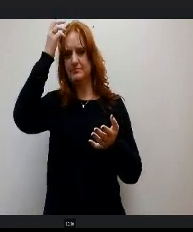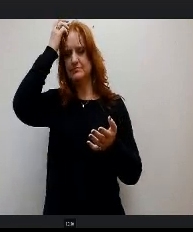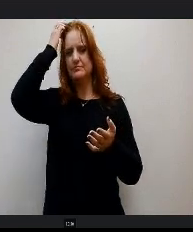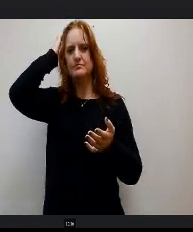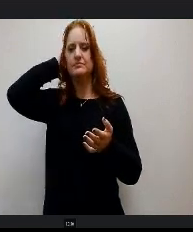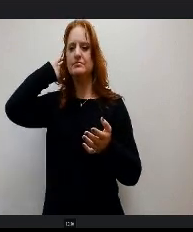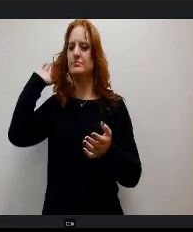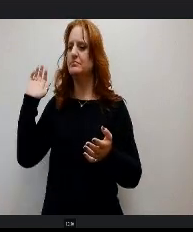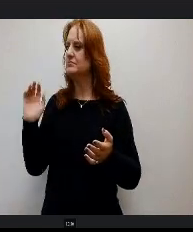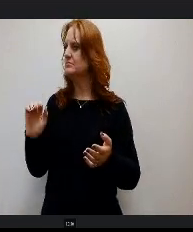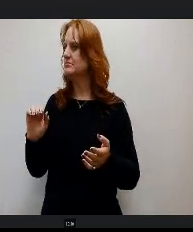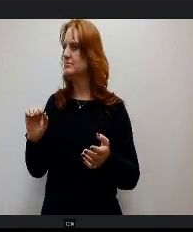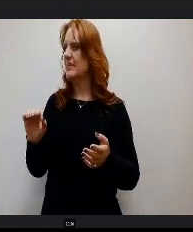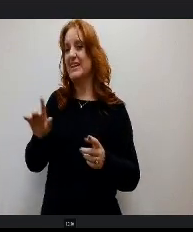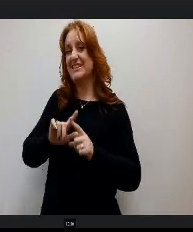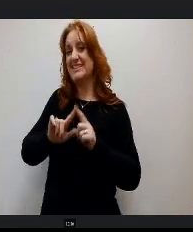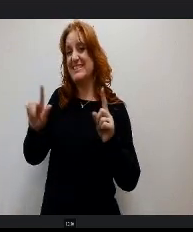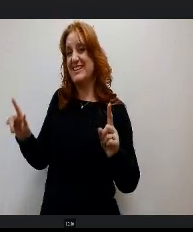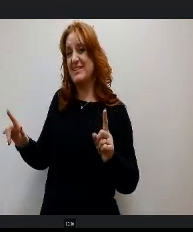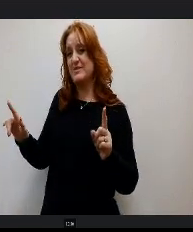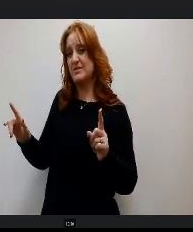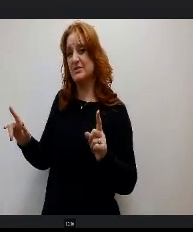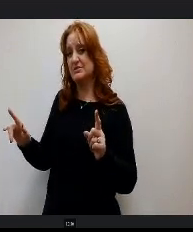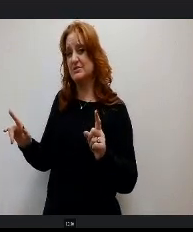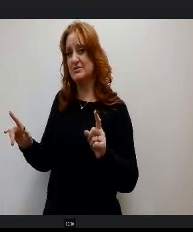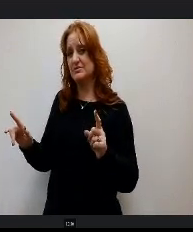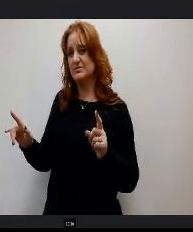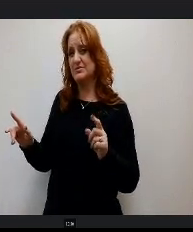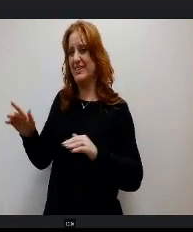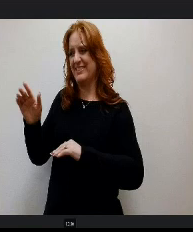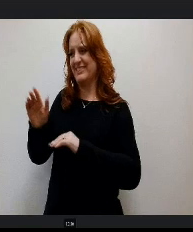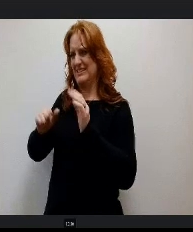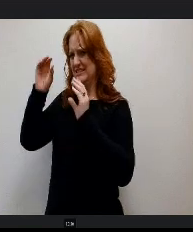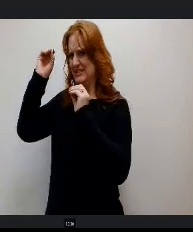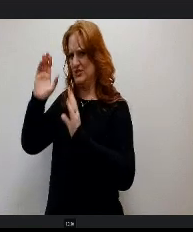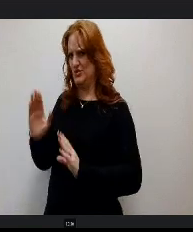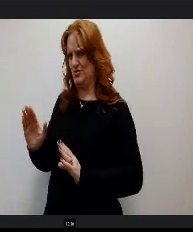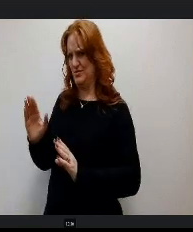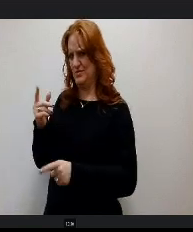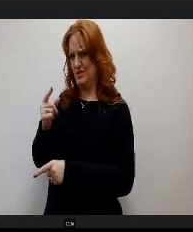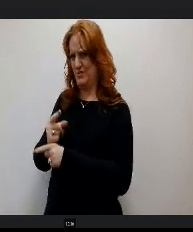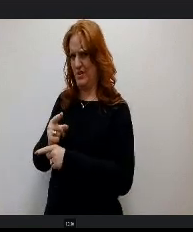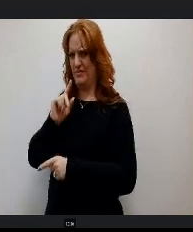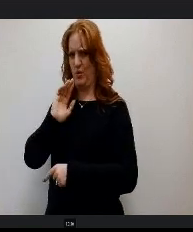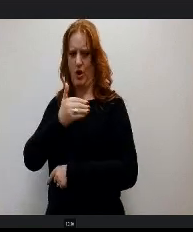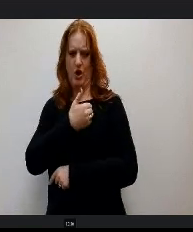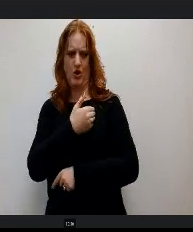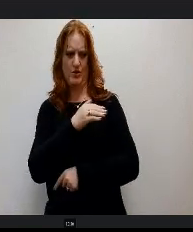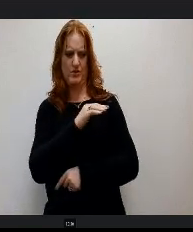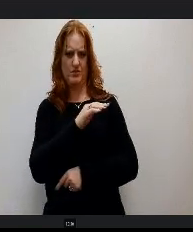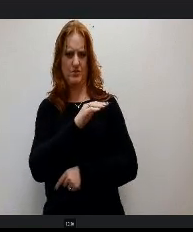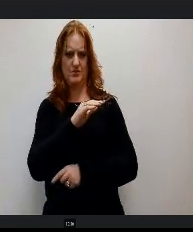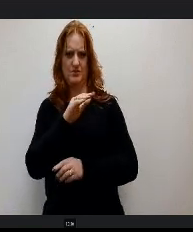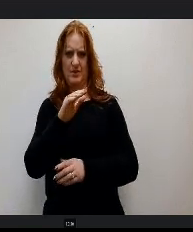different geographical area than teachers, correct And that what we want to look into next year is